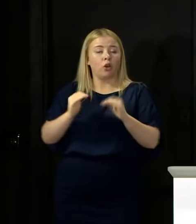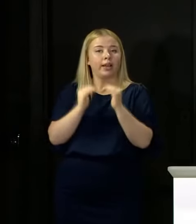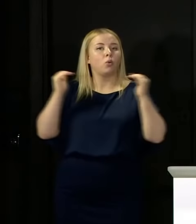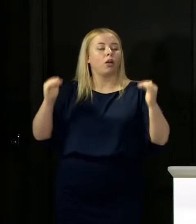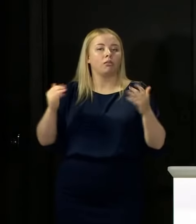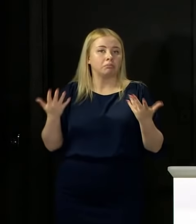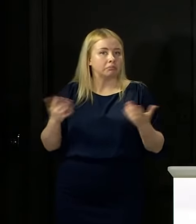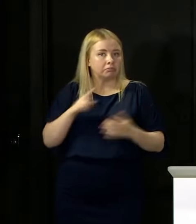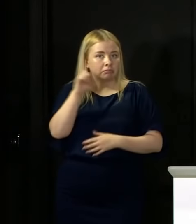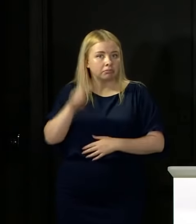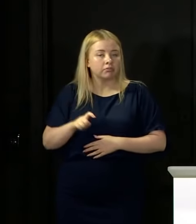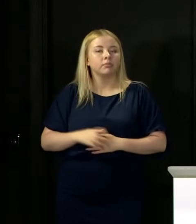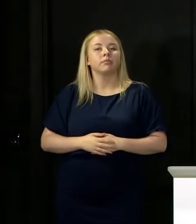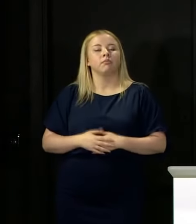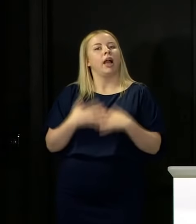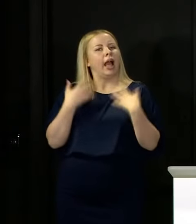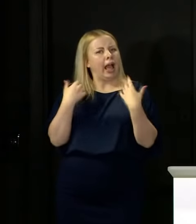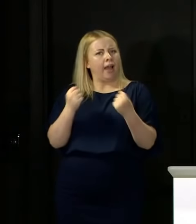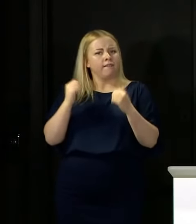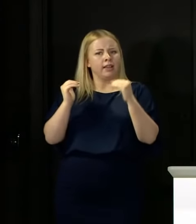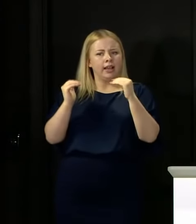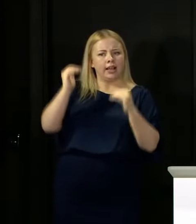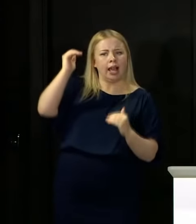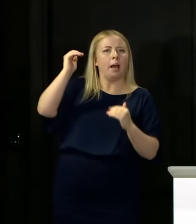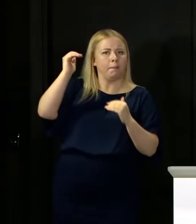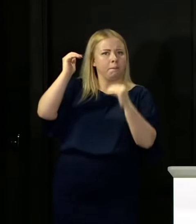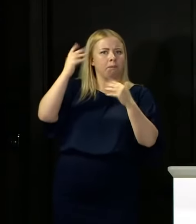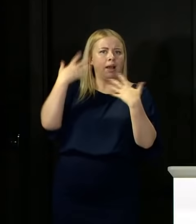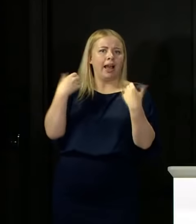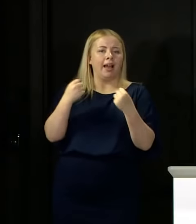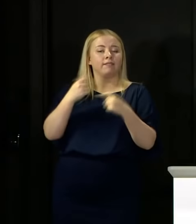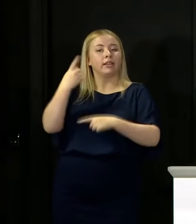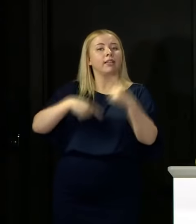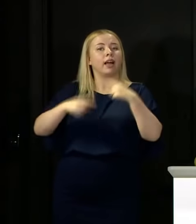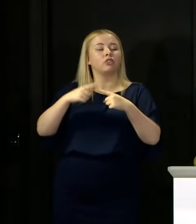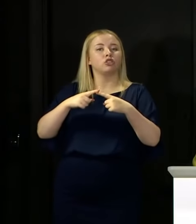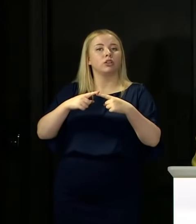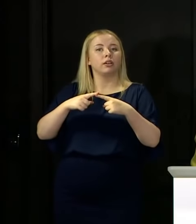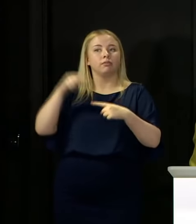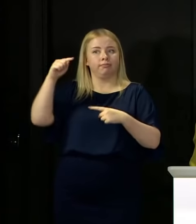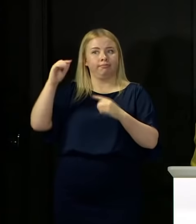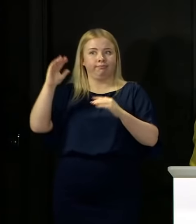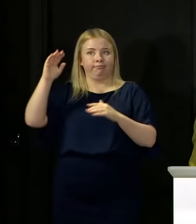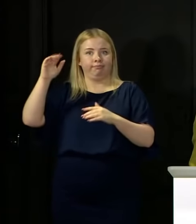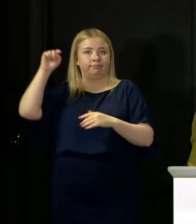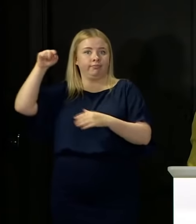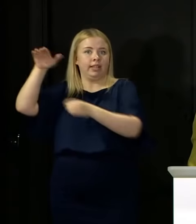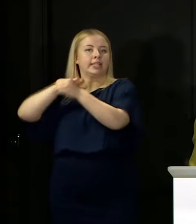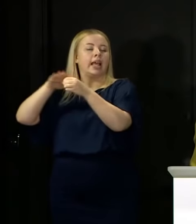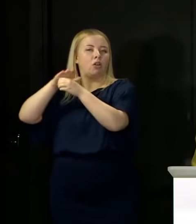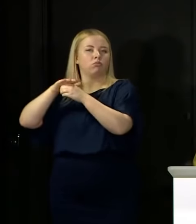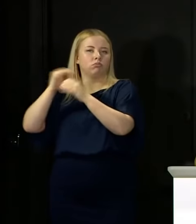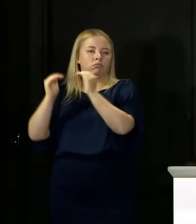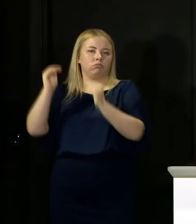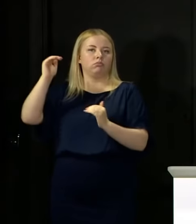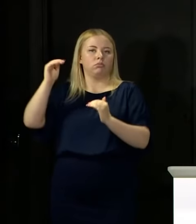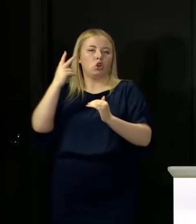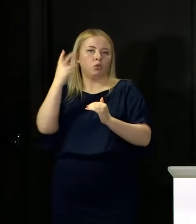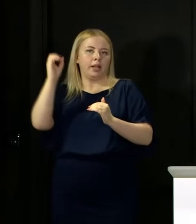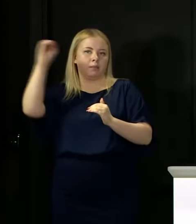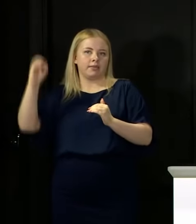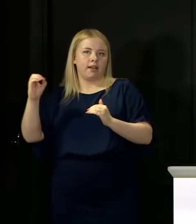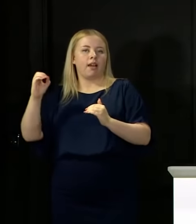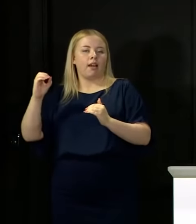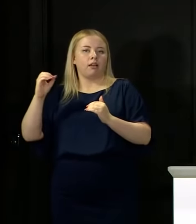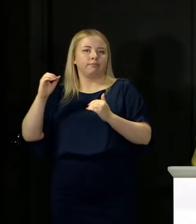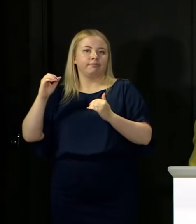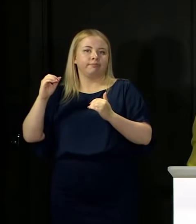So, you know, last year 81 per cent of the top 20 per cent in affluence terms got Highers,